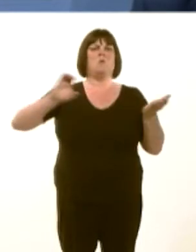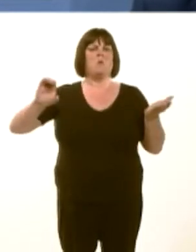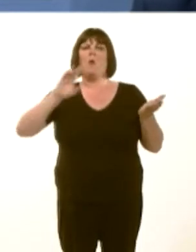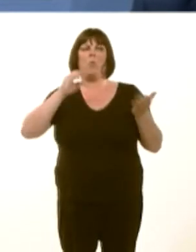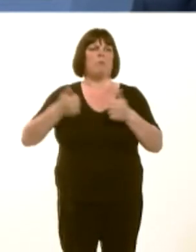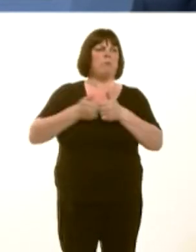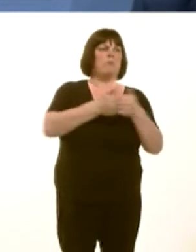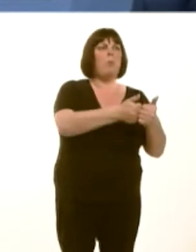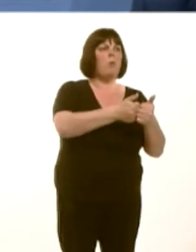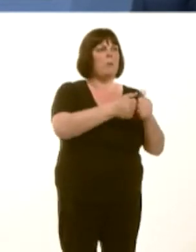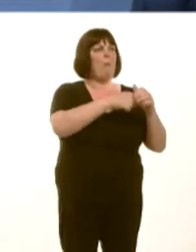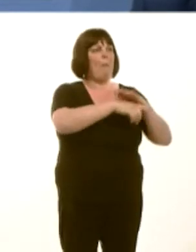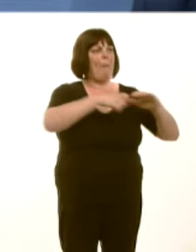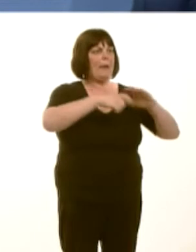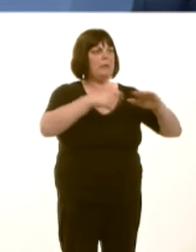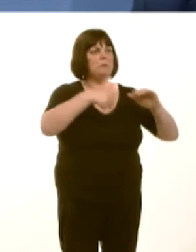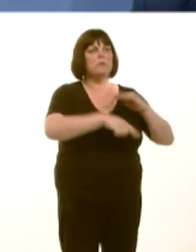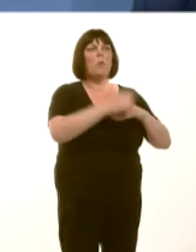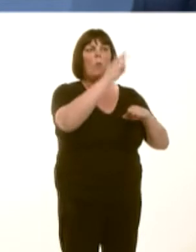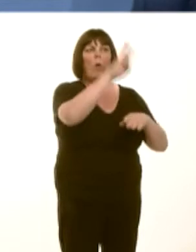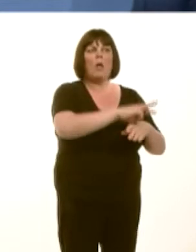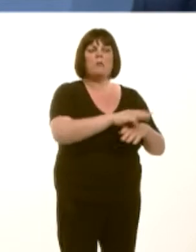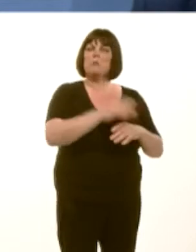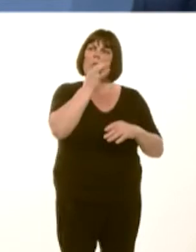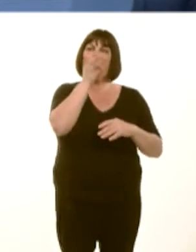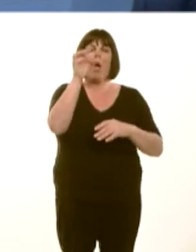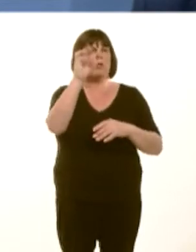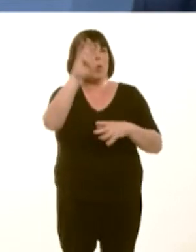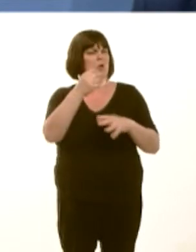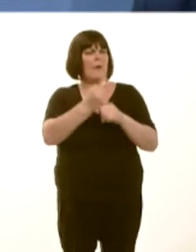Can I ask you how the Welsh Government will be taking this forward and what sort of timescale